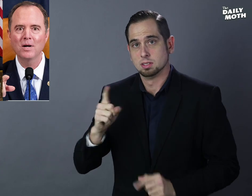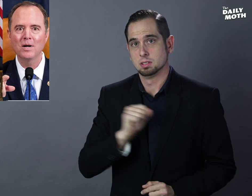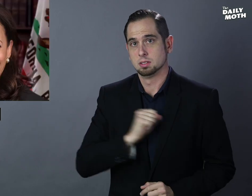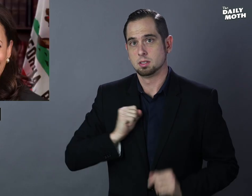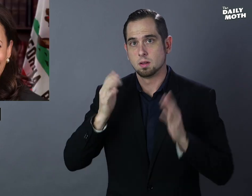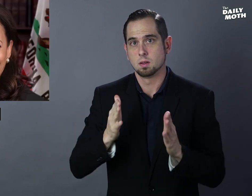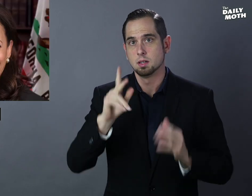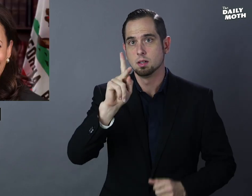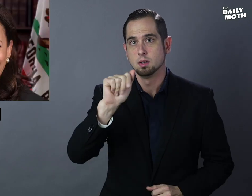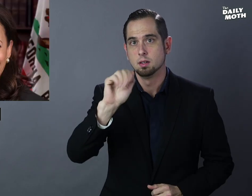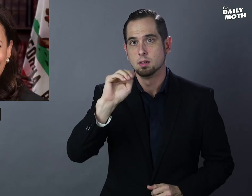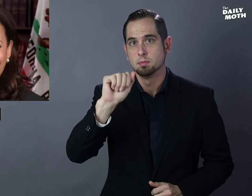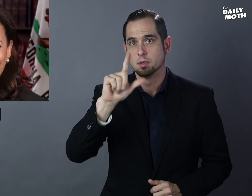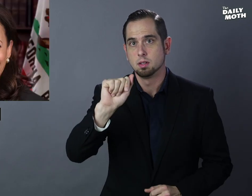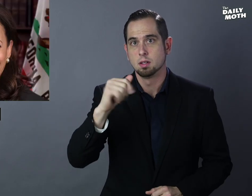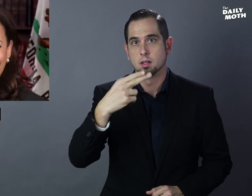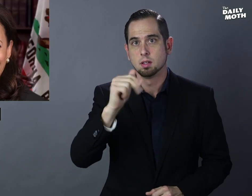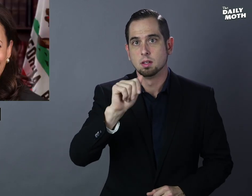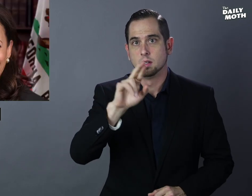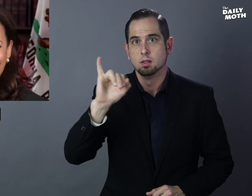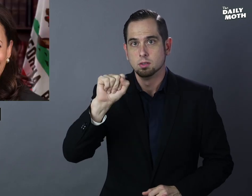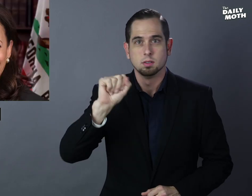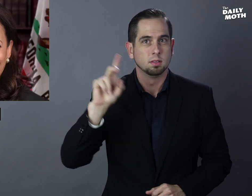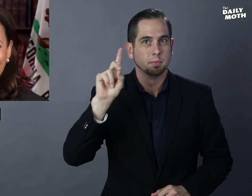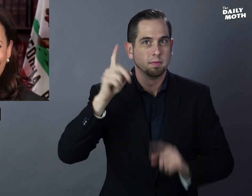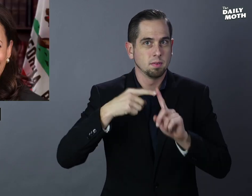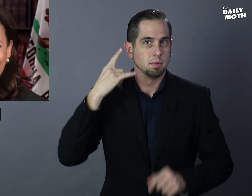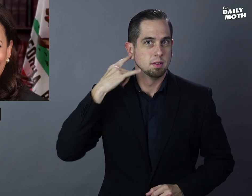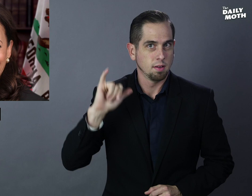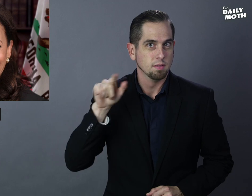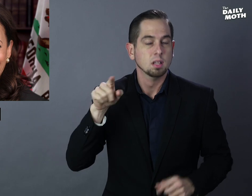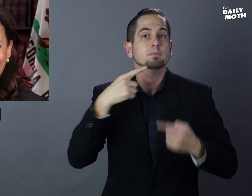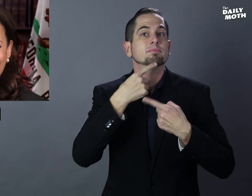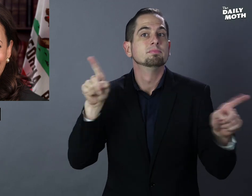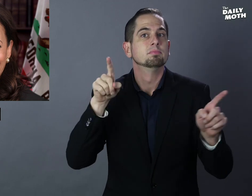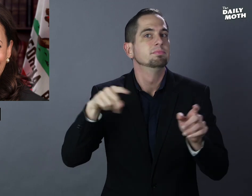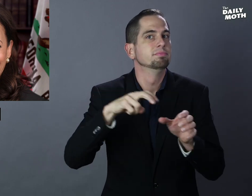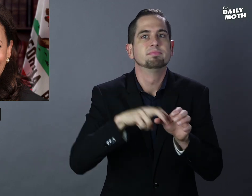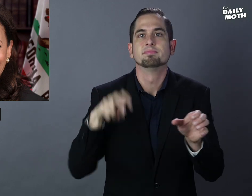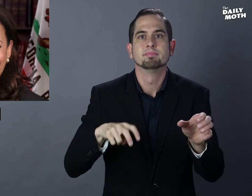Sen. Kamala Harris (D-Calif) is dropping out of